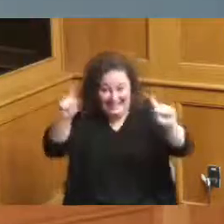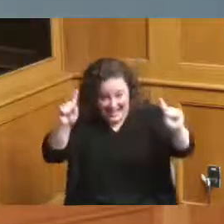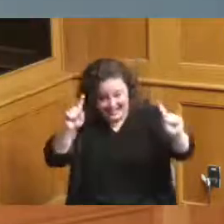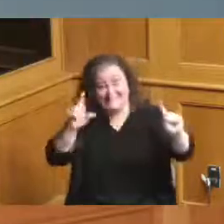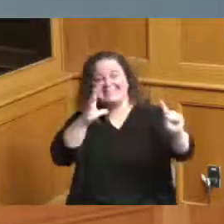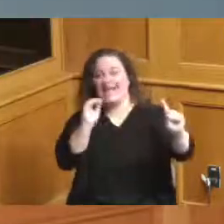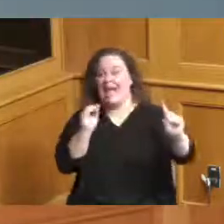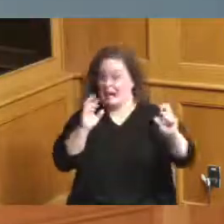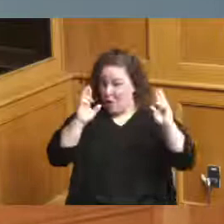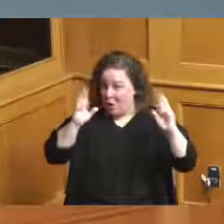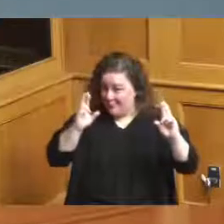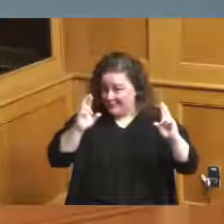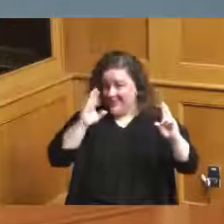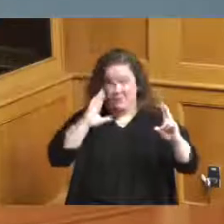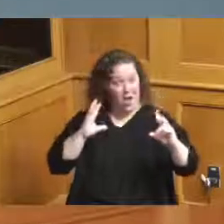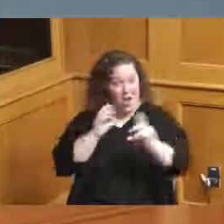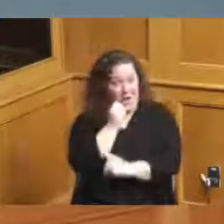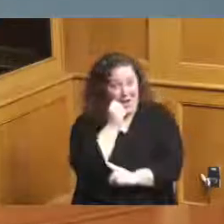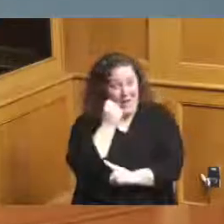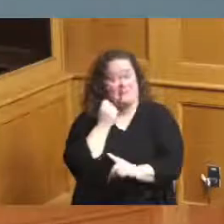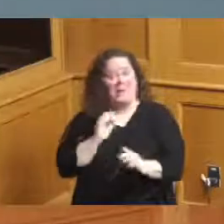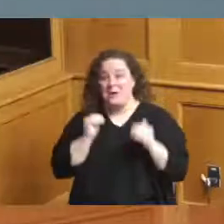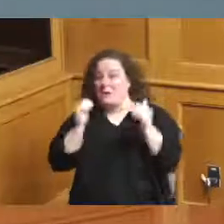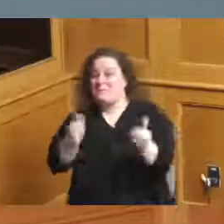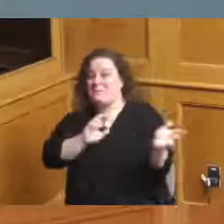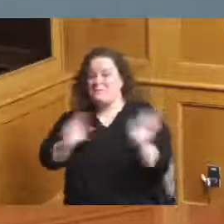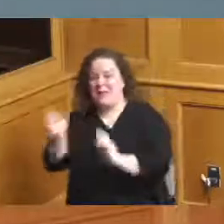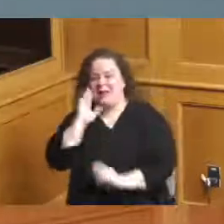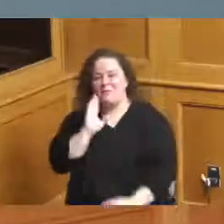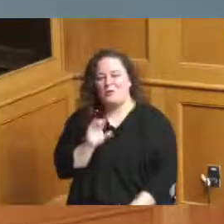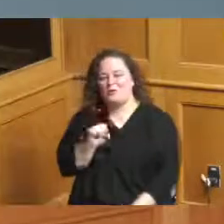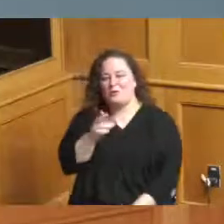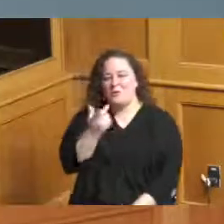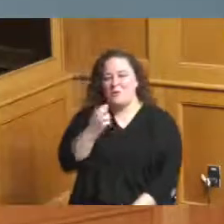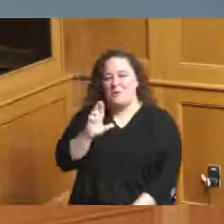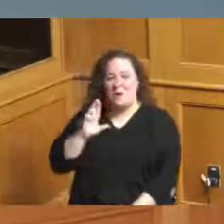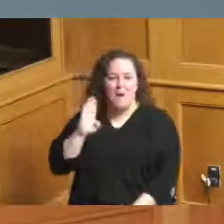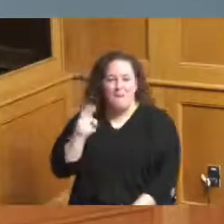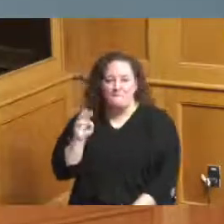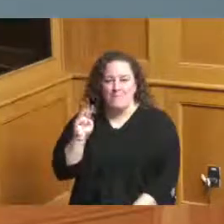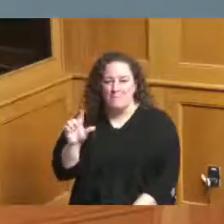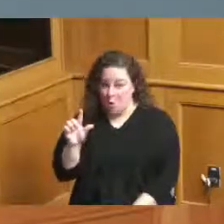so I just wanted to thank them again for bringing excitement to us we know with everything going on